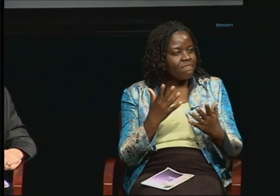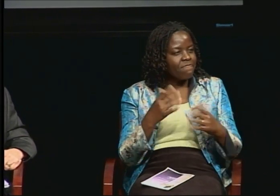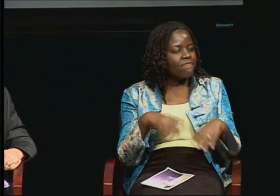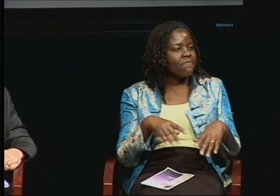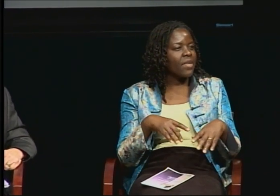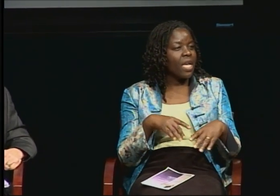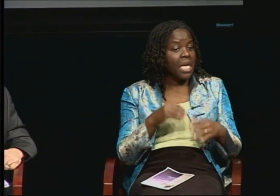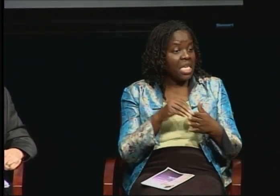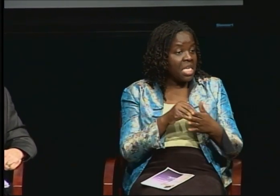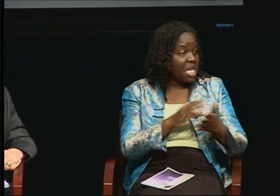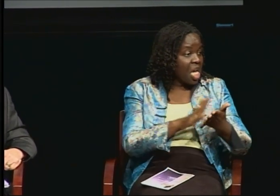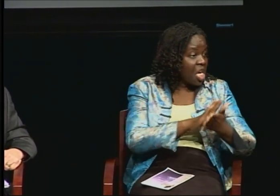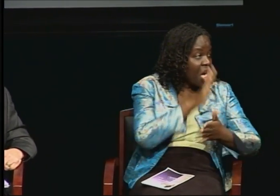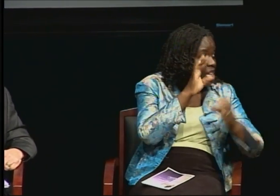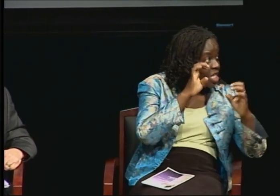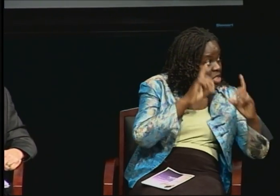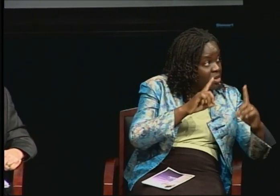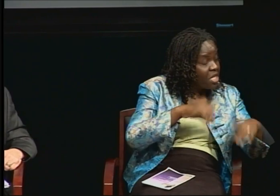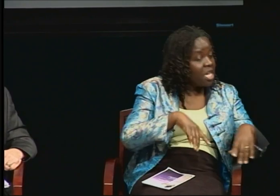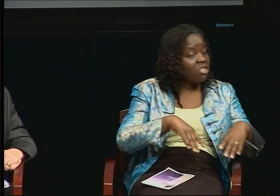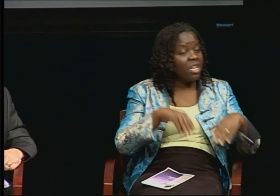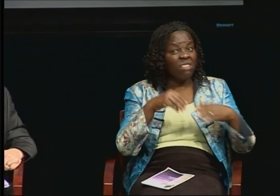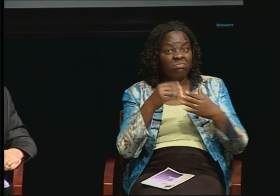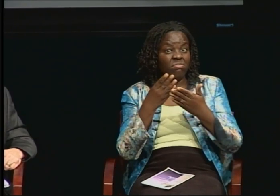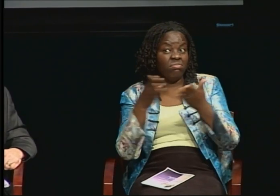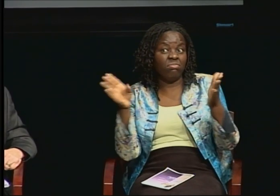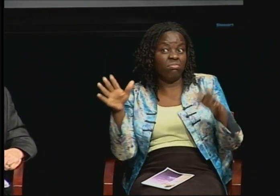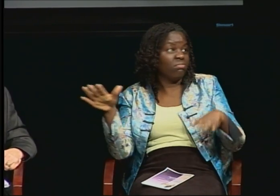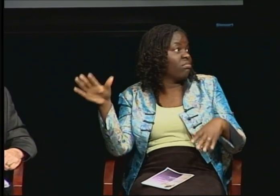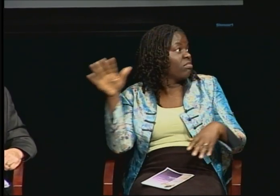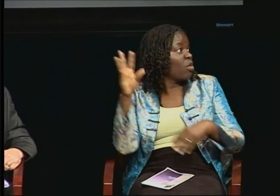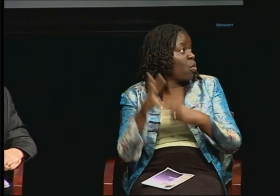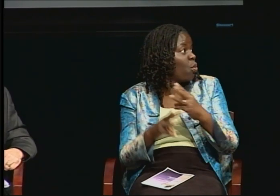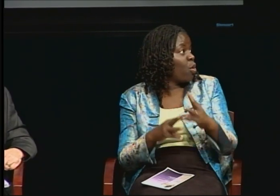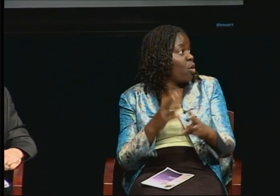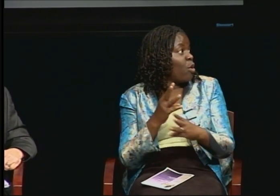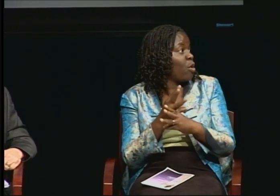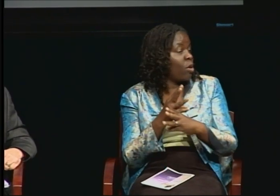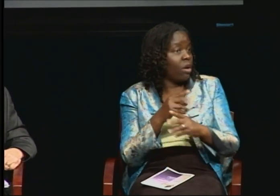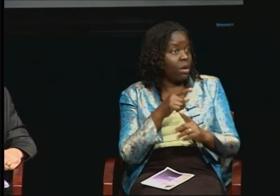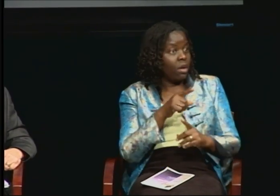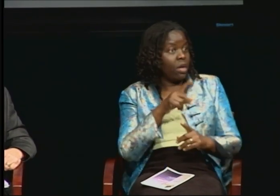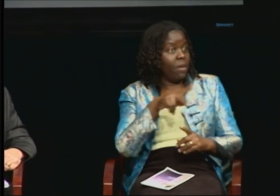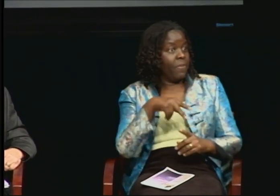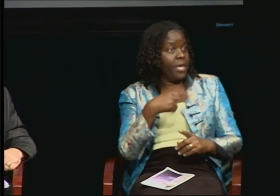You also have world knowledge. And you also have a PhD. As a black deaf woman I know often people look at me